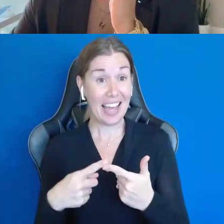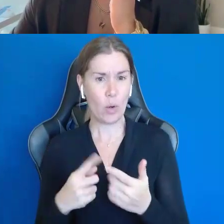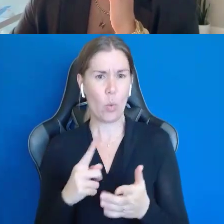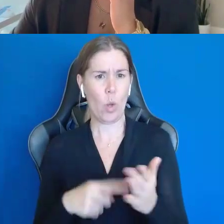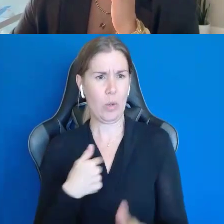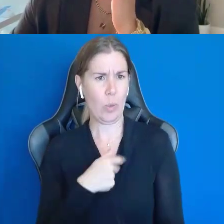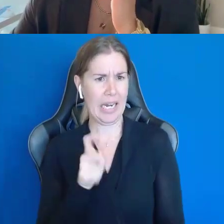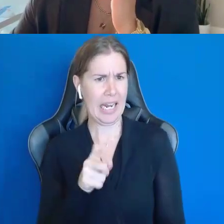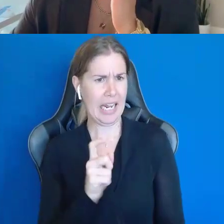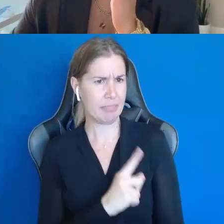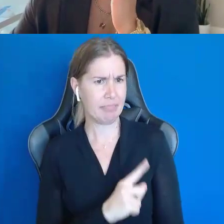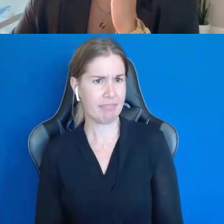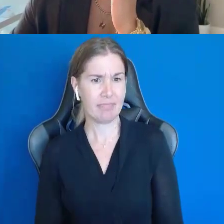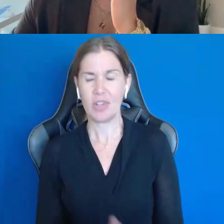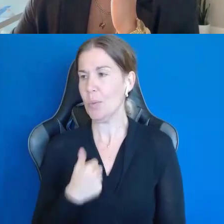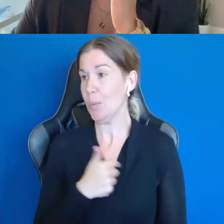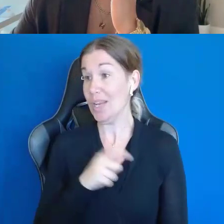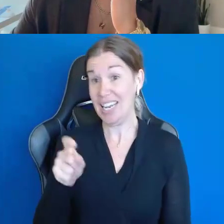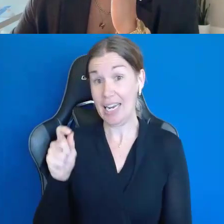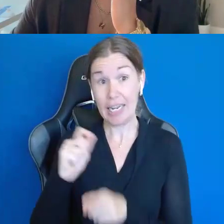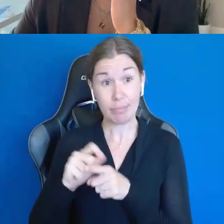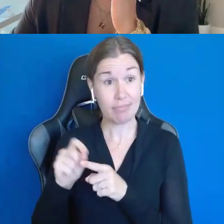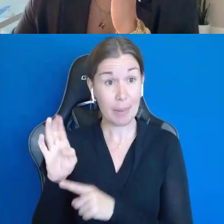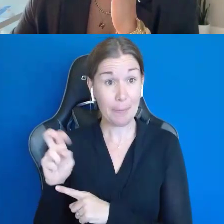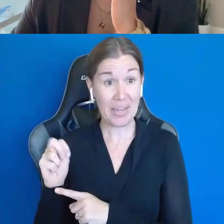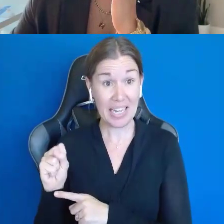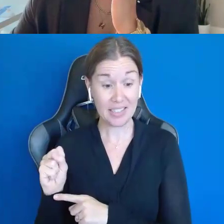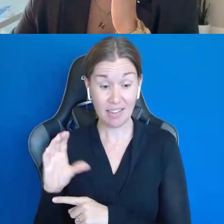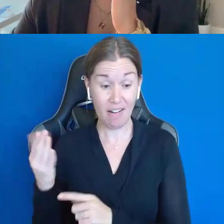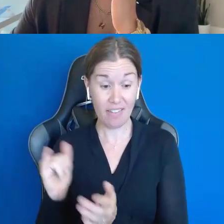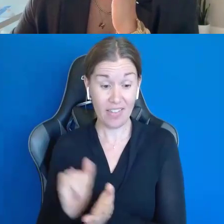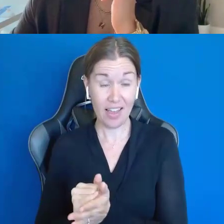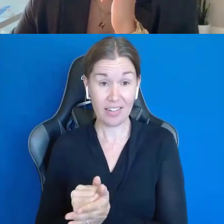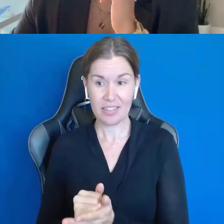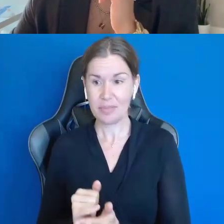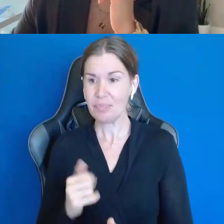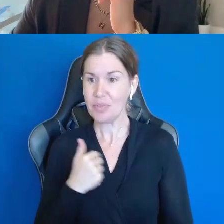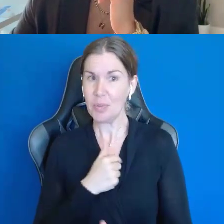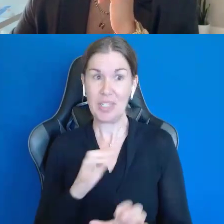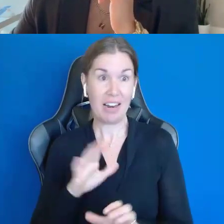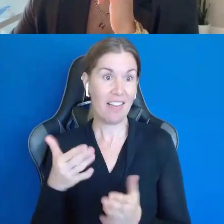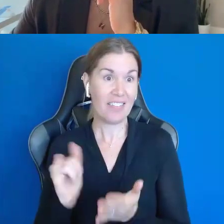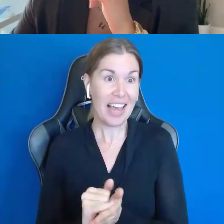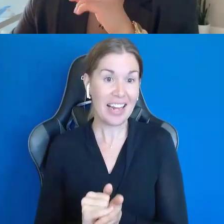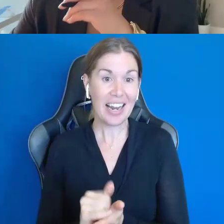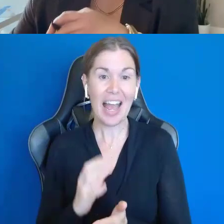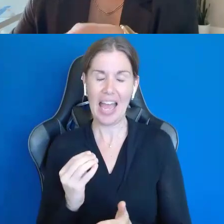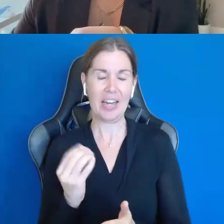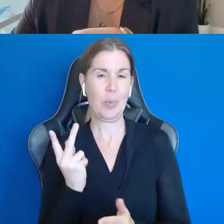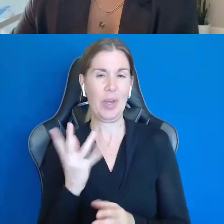We needed beans and all that. >> SHEILA COYNE: And we did all that. And then, we took a business class here in Rhode Island.